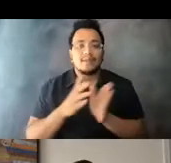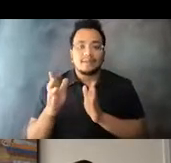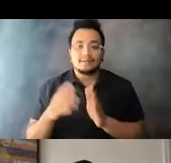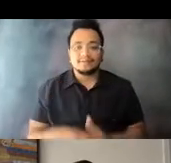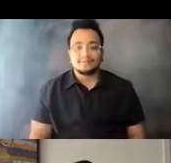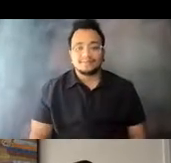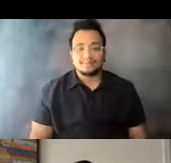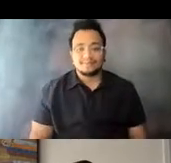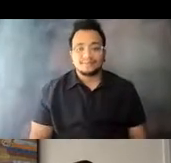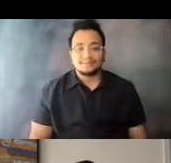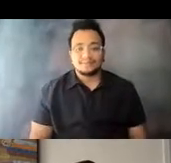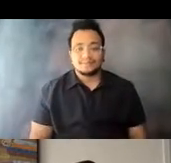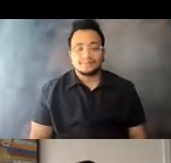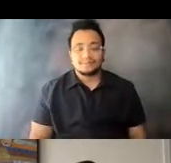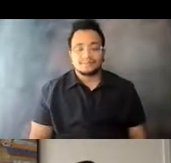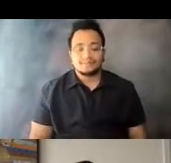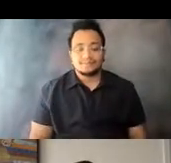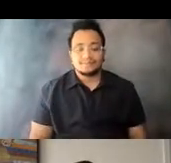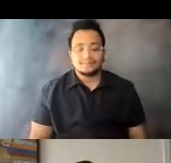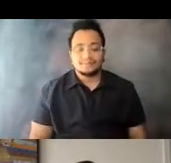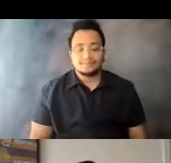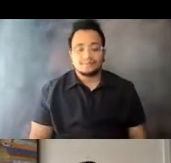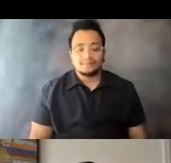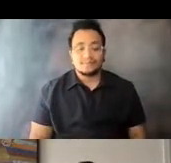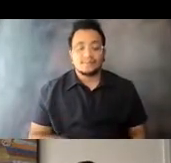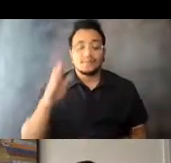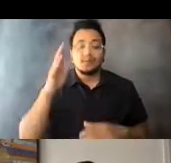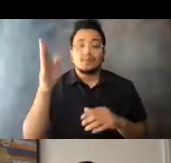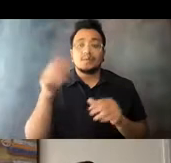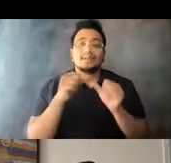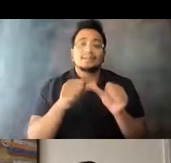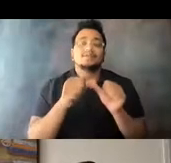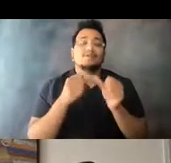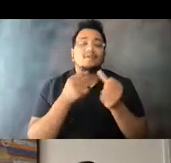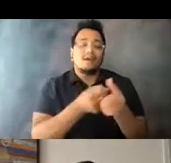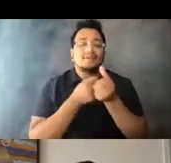15:08:54 We will continue to advocate for accessibility in the U.S. transit system because